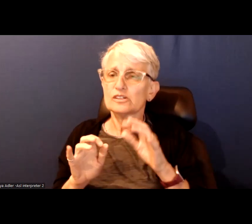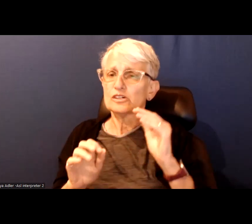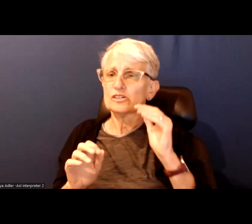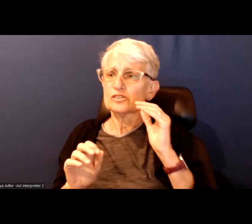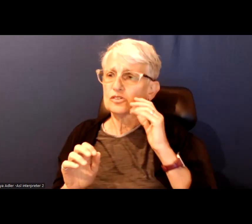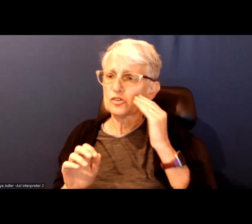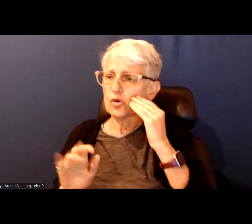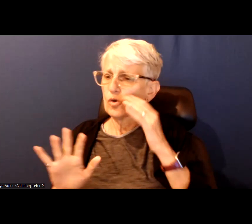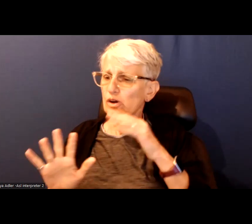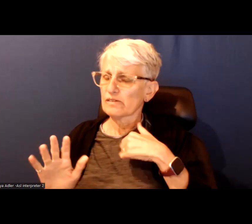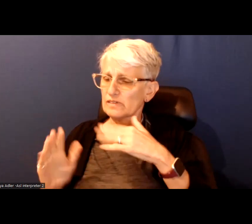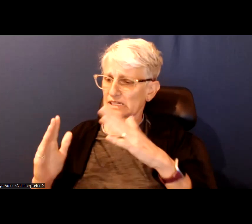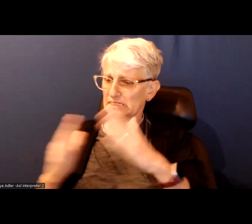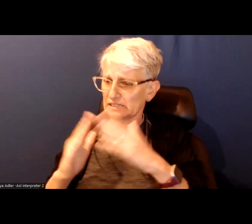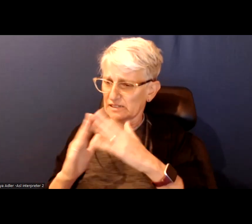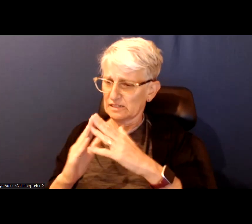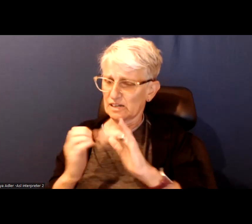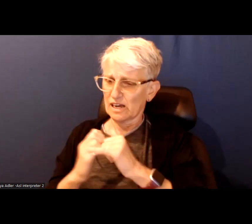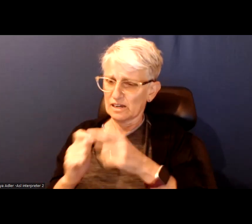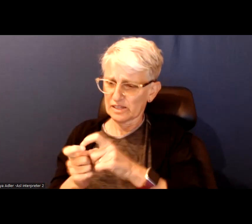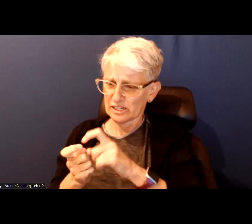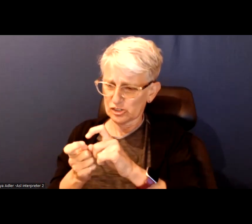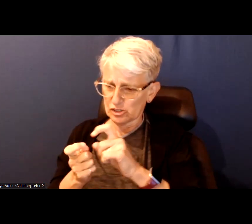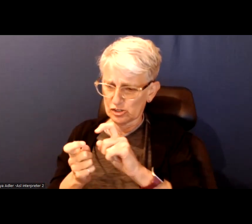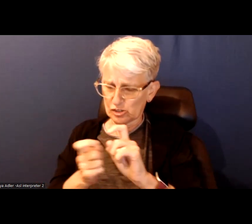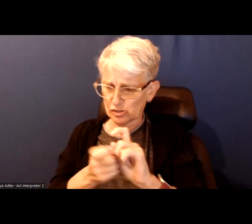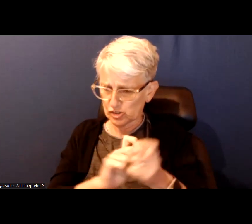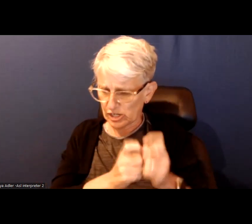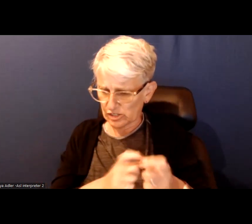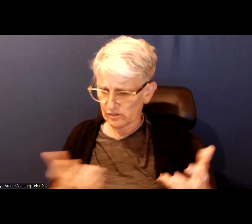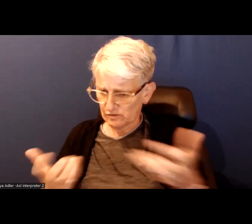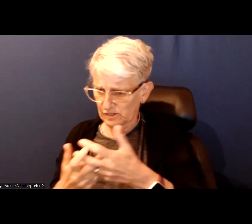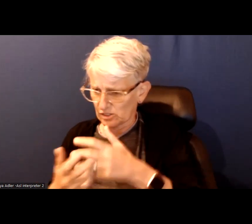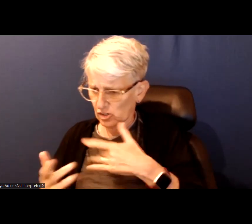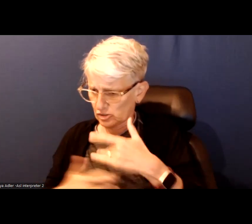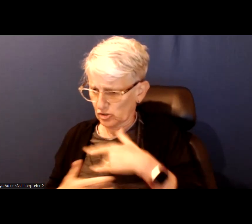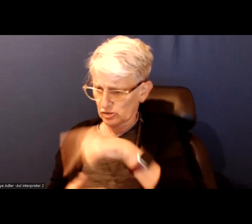how the city might address the concerns and needs of indigenous peoples were ultimately